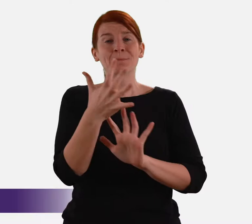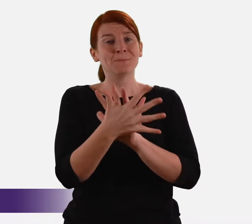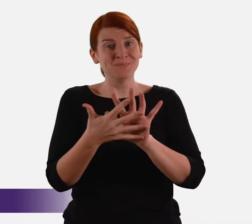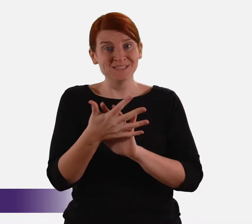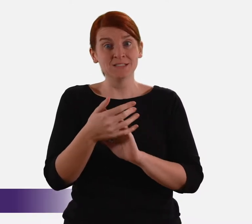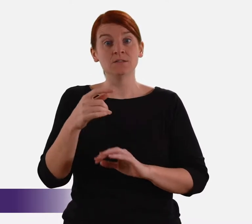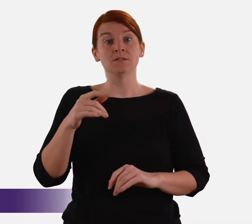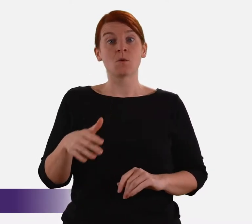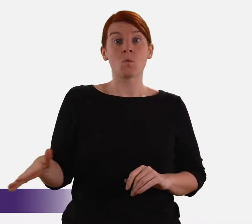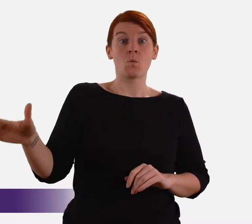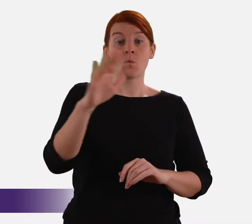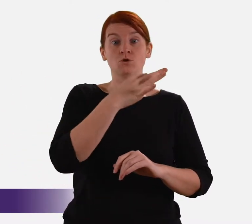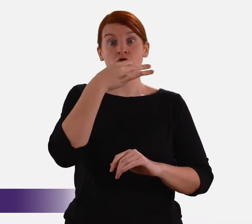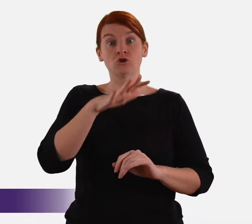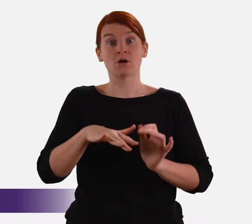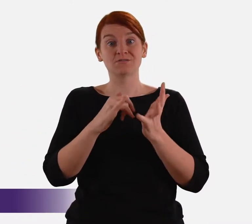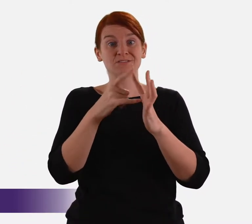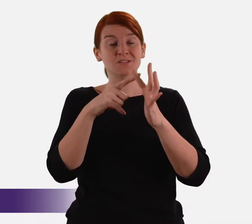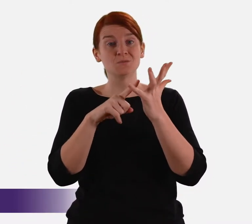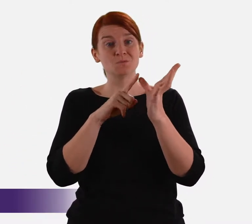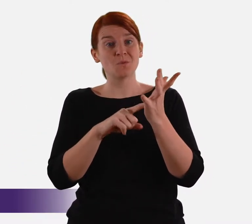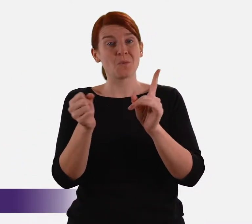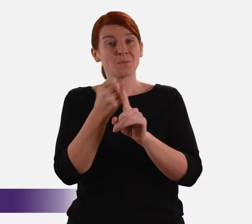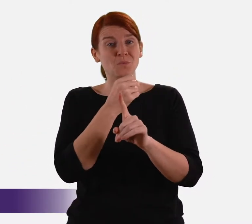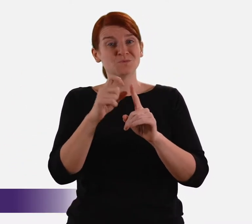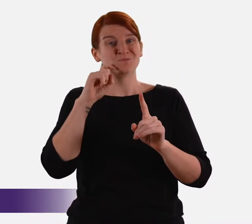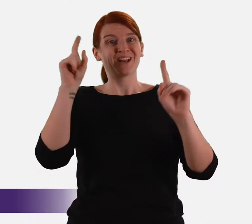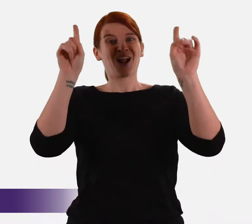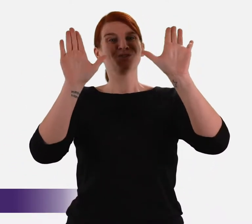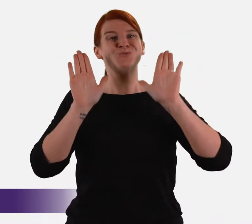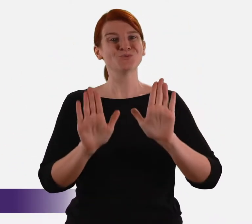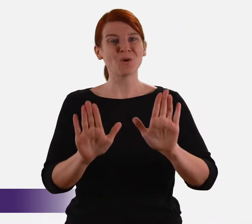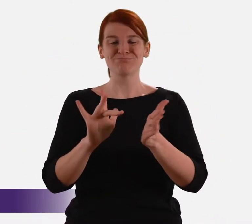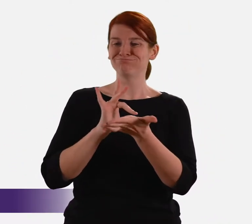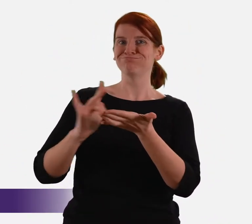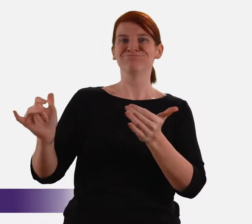This does not mean that all child sexual abuse has now been eliminated,